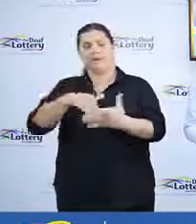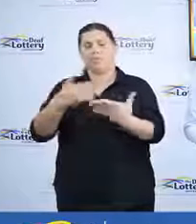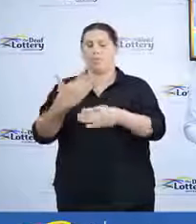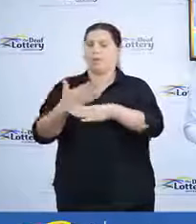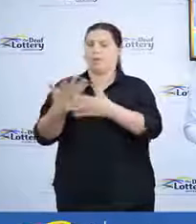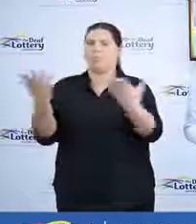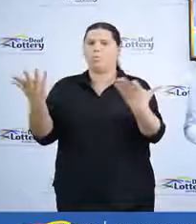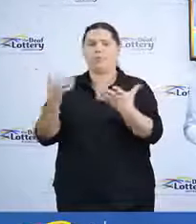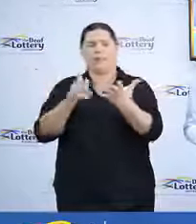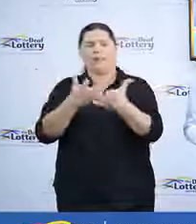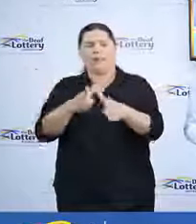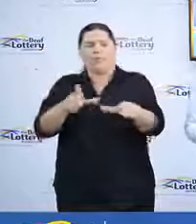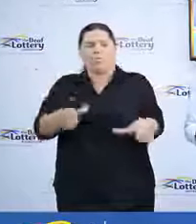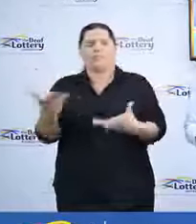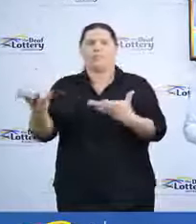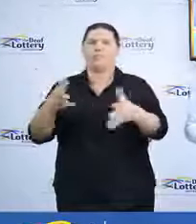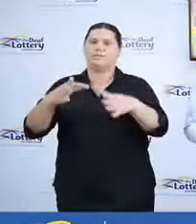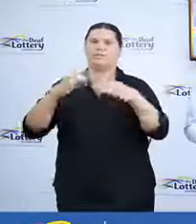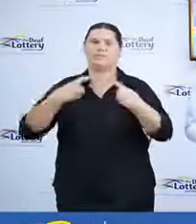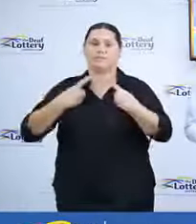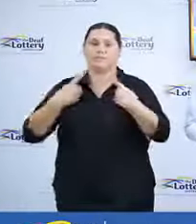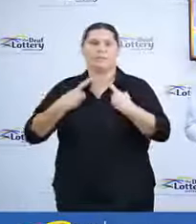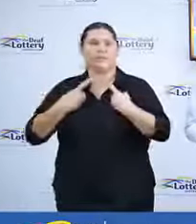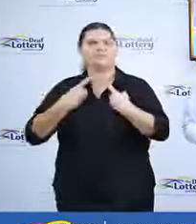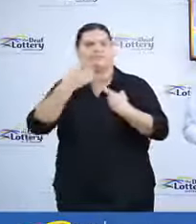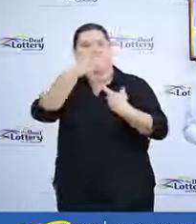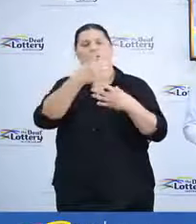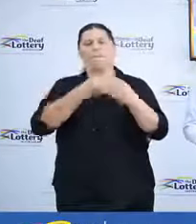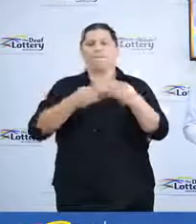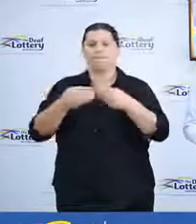Services Department at our Head Office, which will allow her to work directly